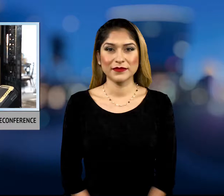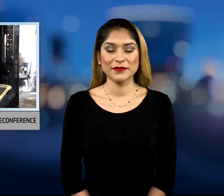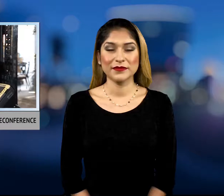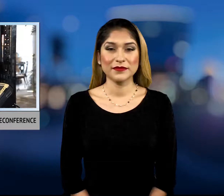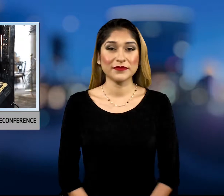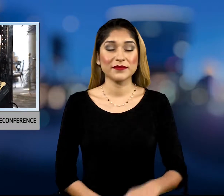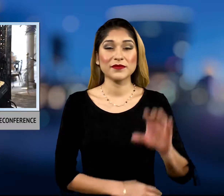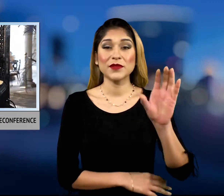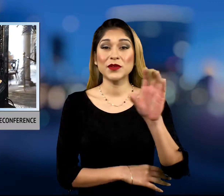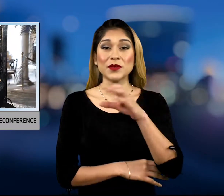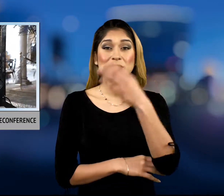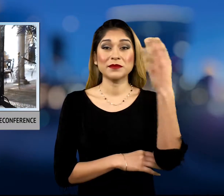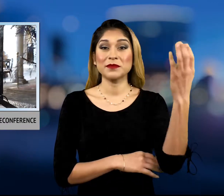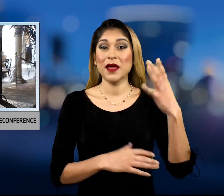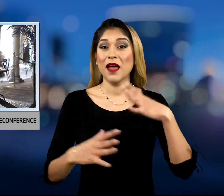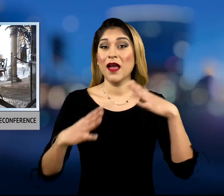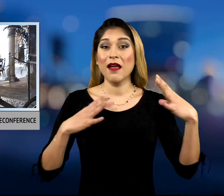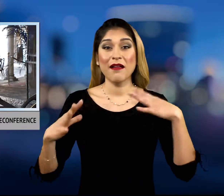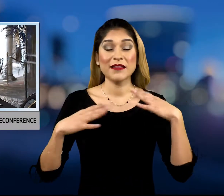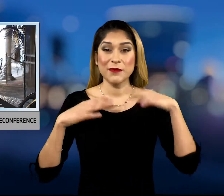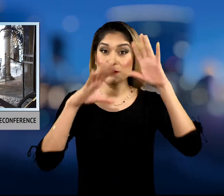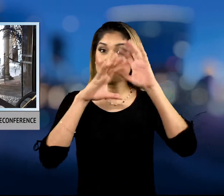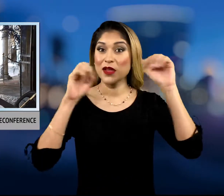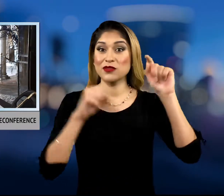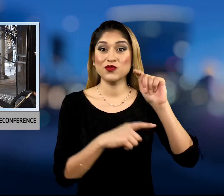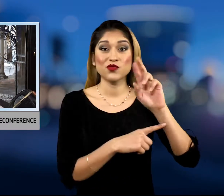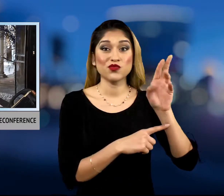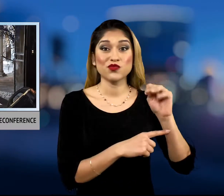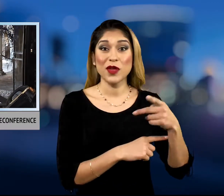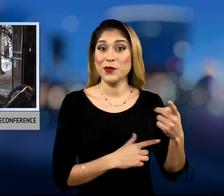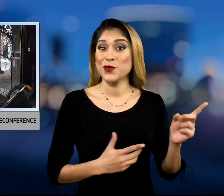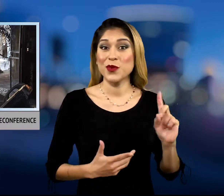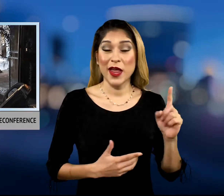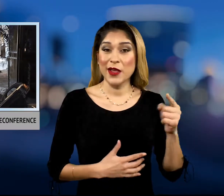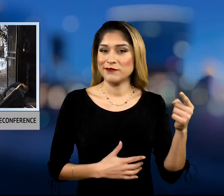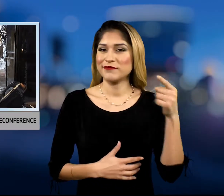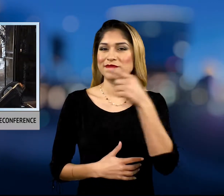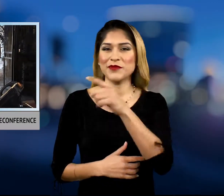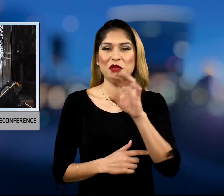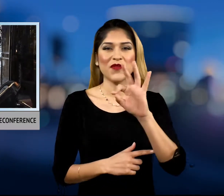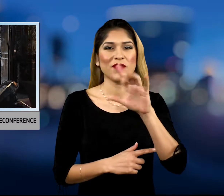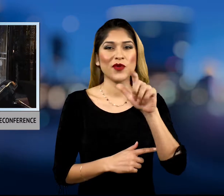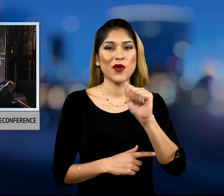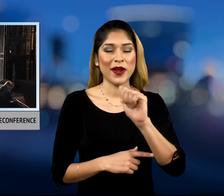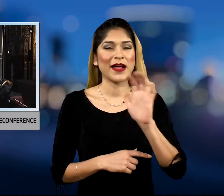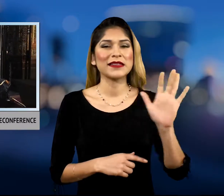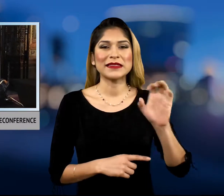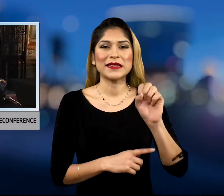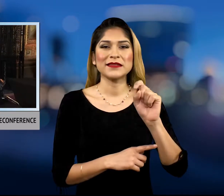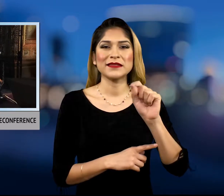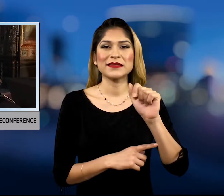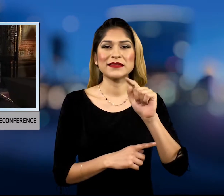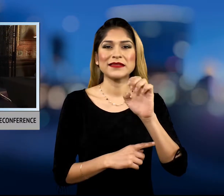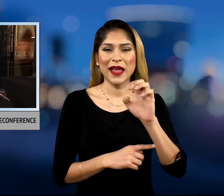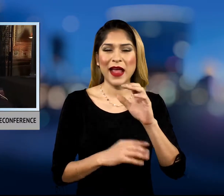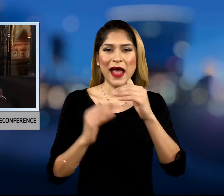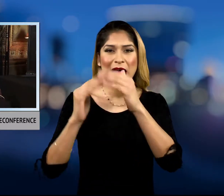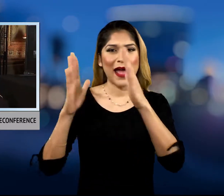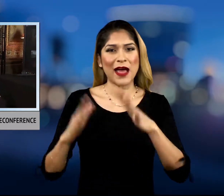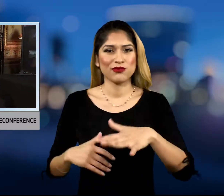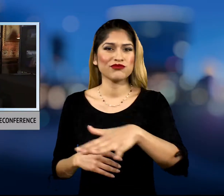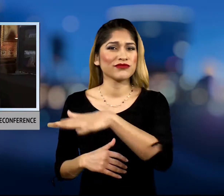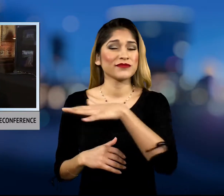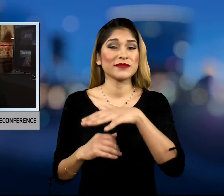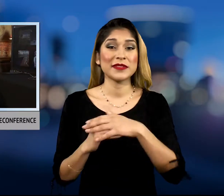President Trump is back at his estate in Florida for the Christmas holiday.